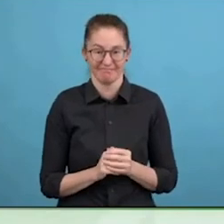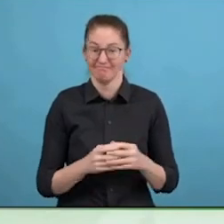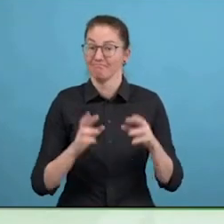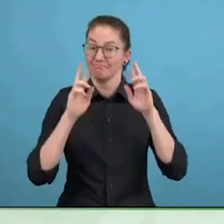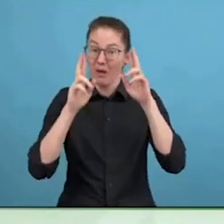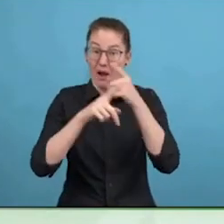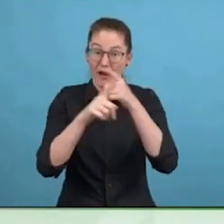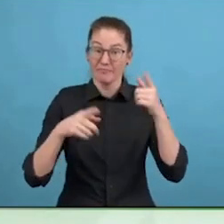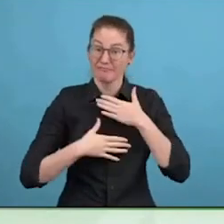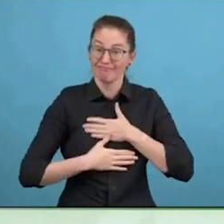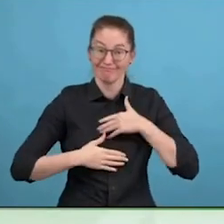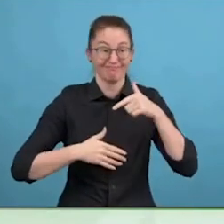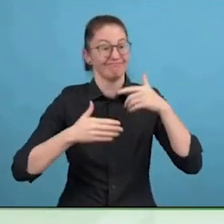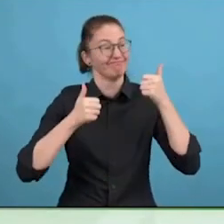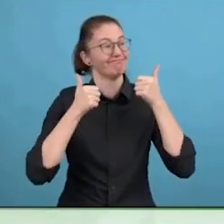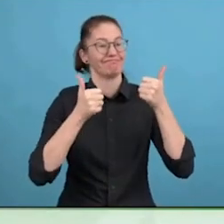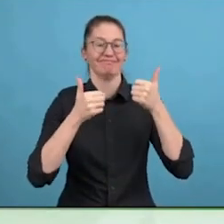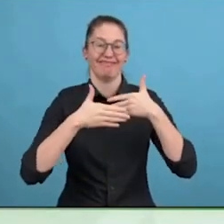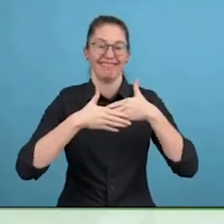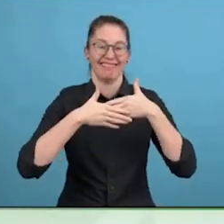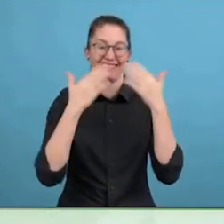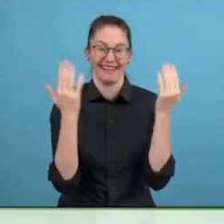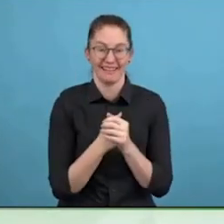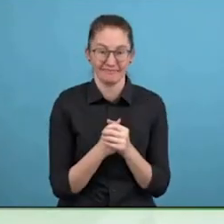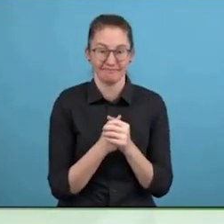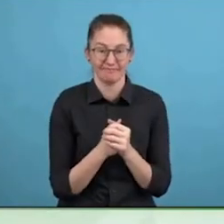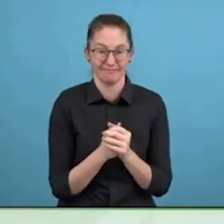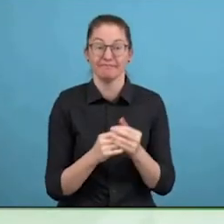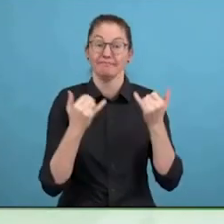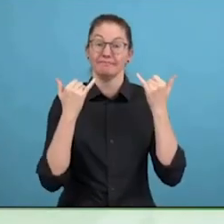the purple economy and this is a super exciting way that we can